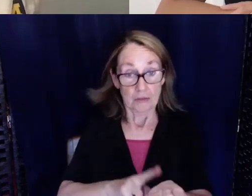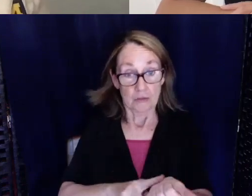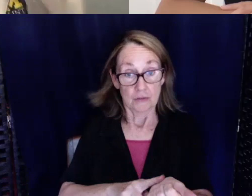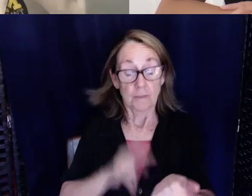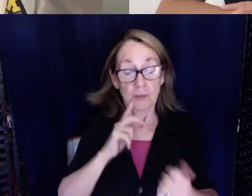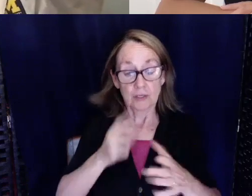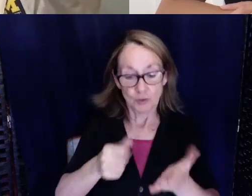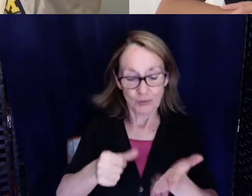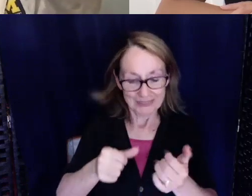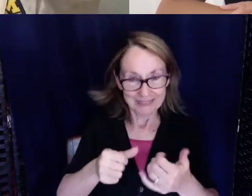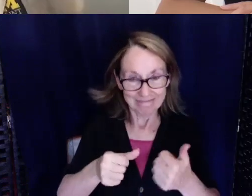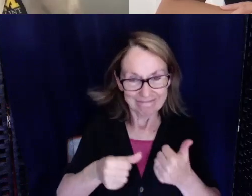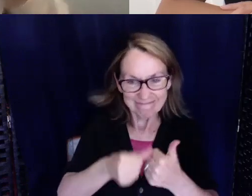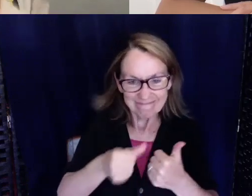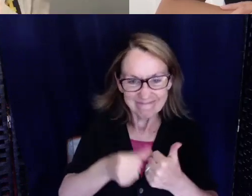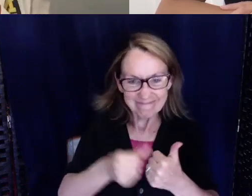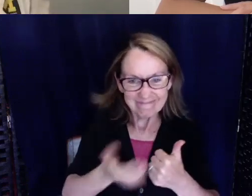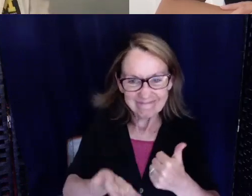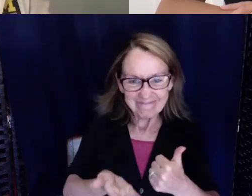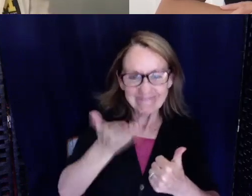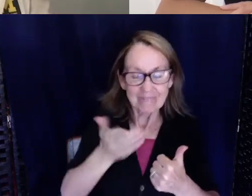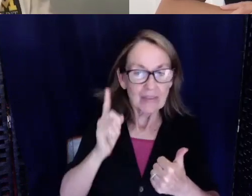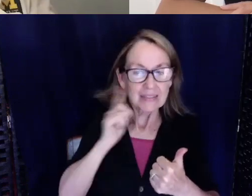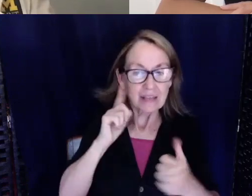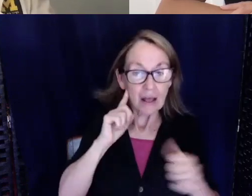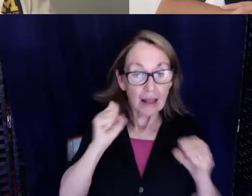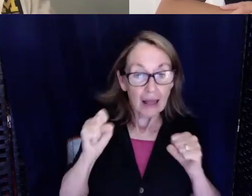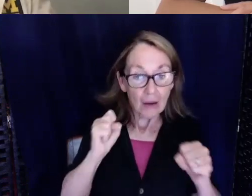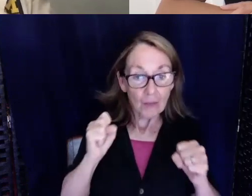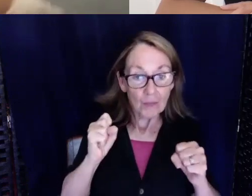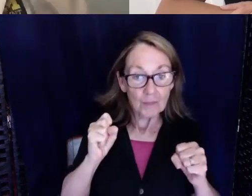and then you just put them in your ears. The only annoying thing I have to say I